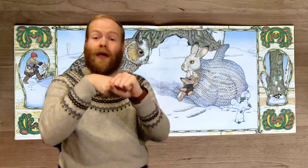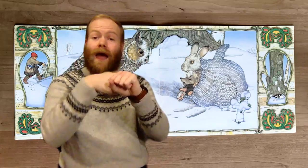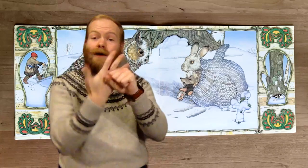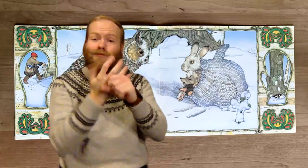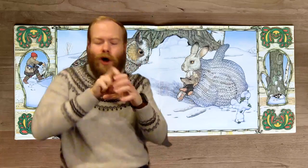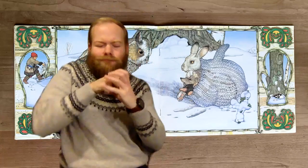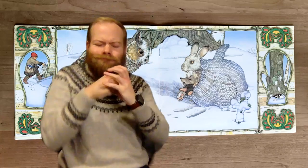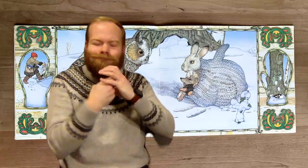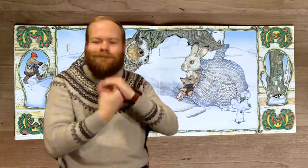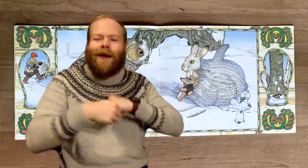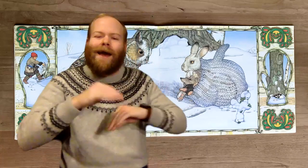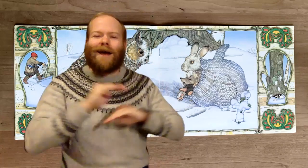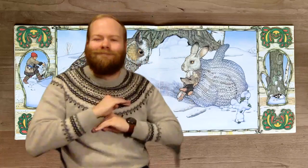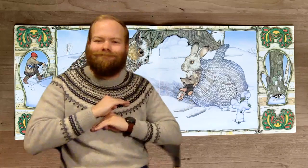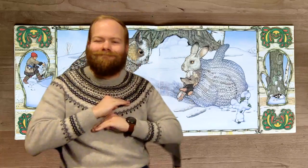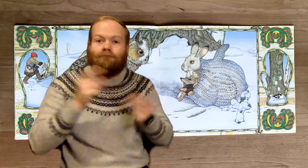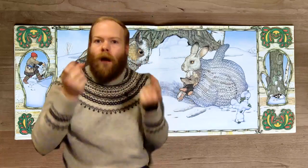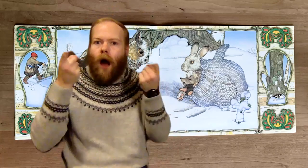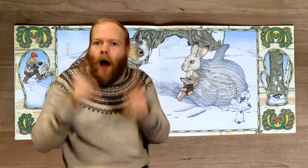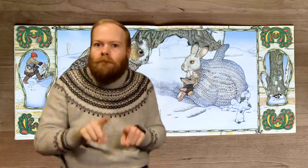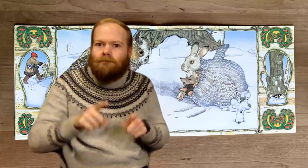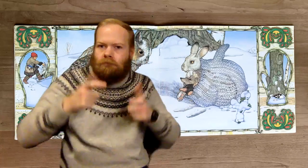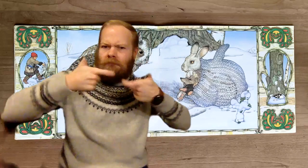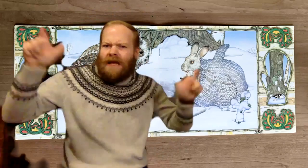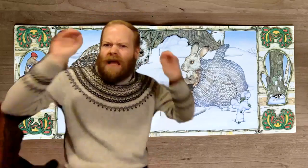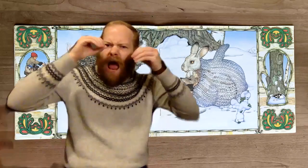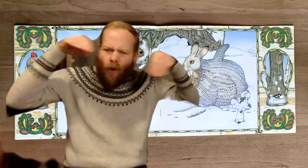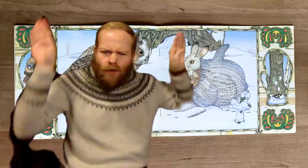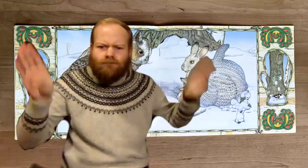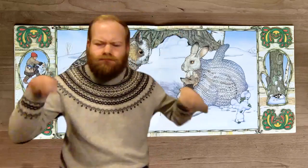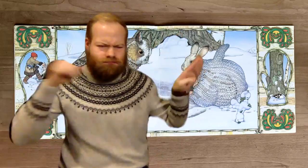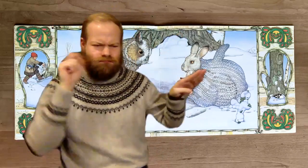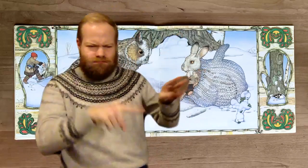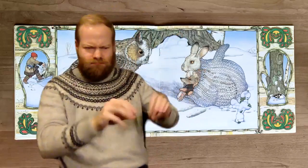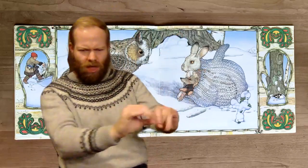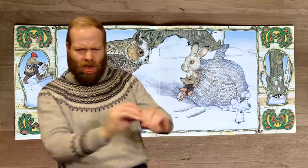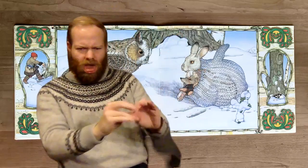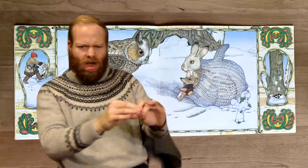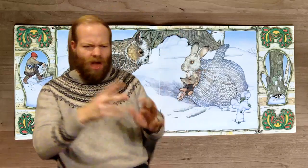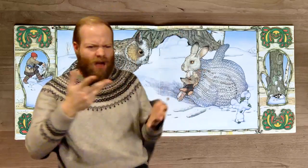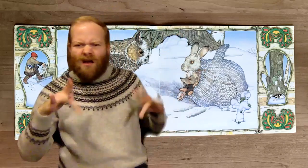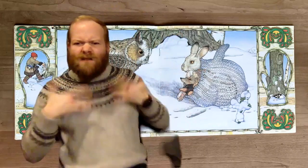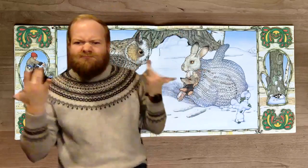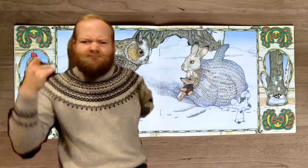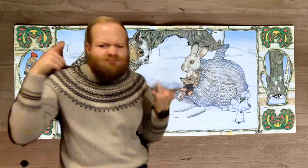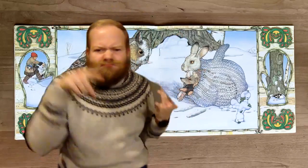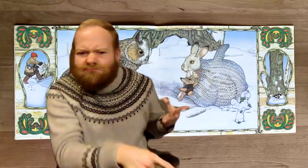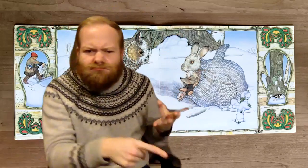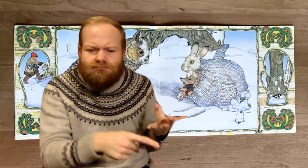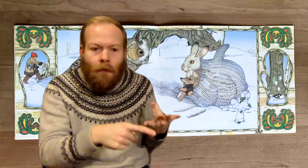As soon as the hedgehog disappeared into the mitten, a big owl, attracted by the commotion, swooped down.